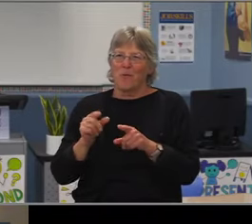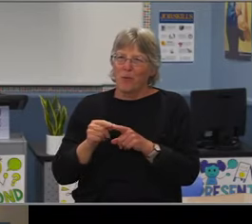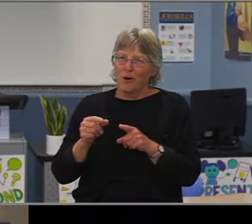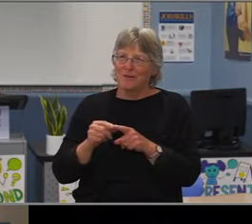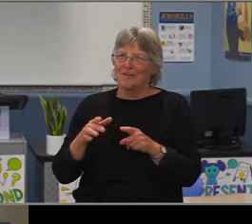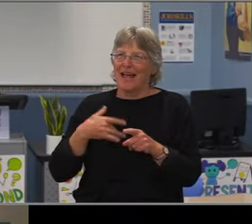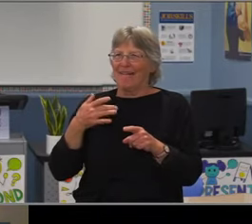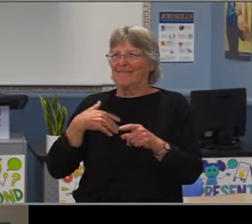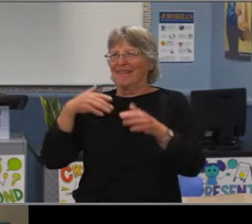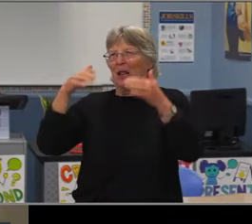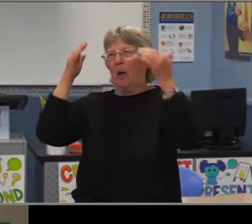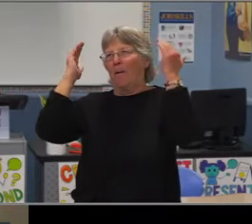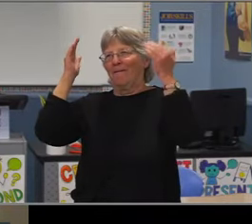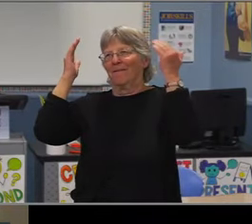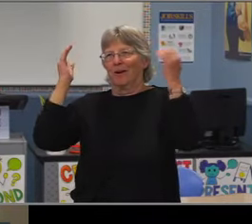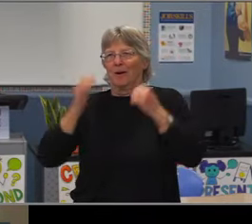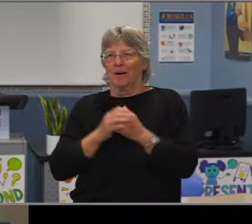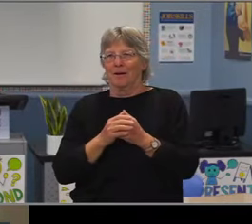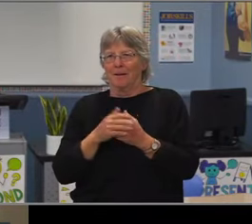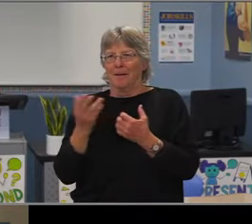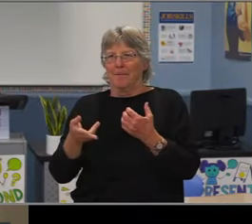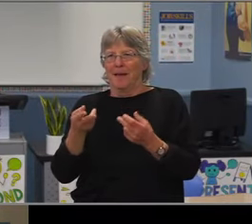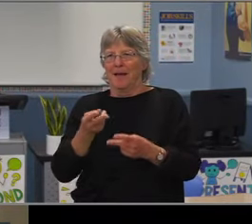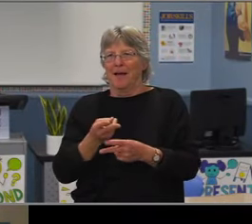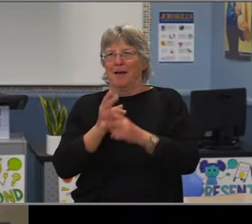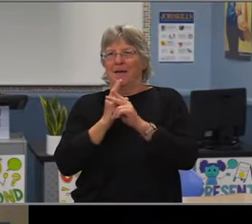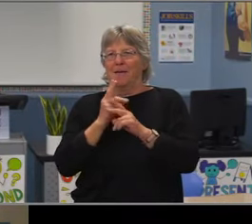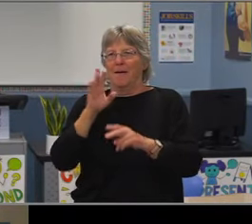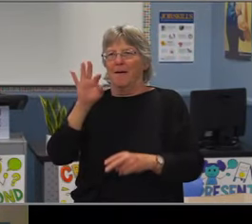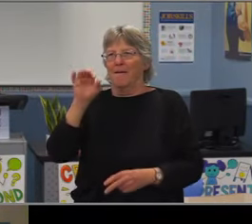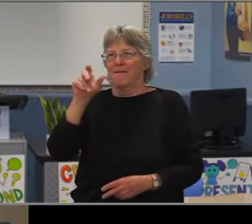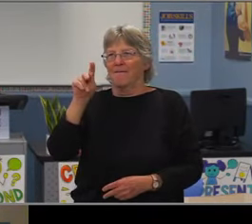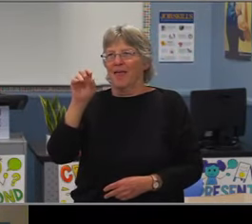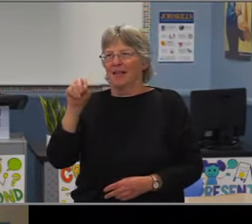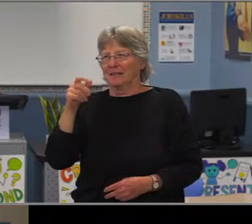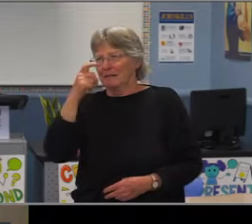That's my report for this evening. Thank you, Dr. Baker.